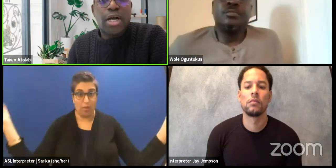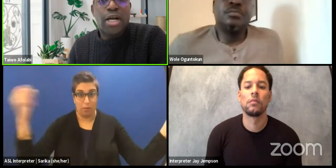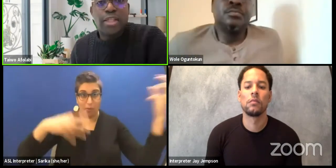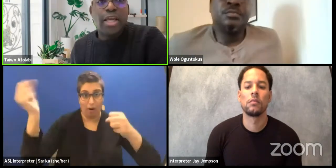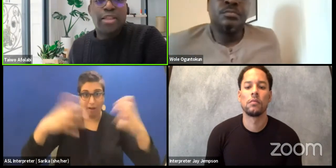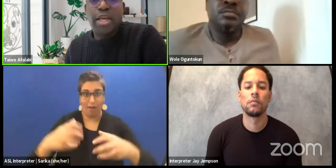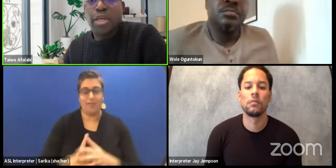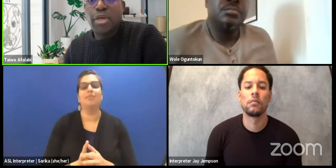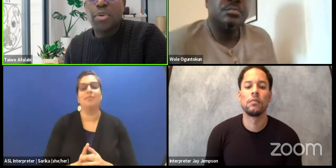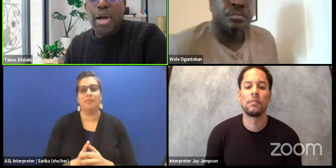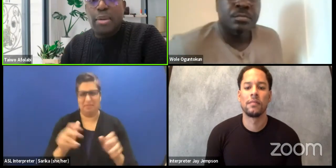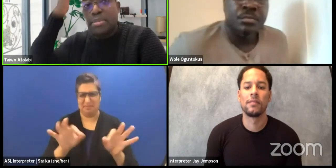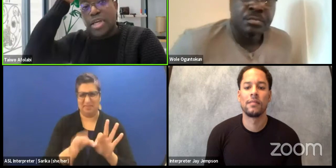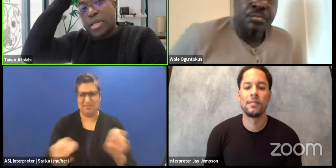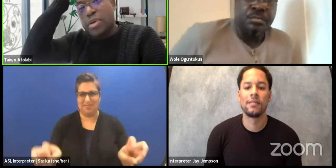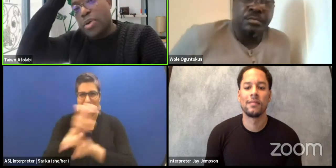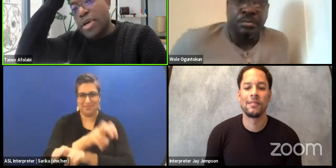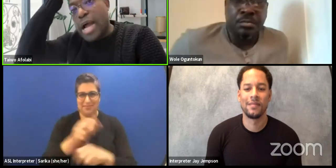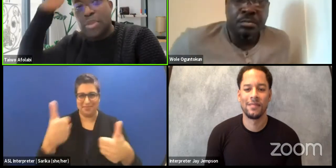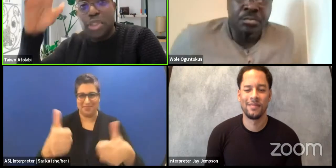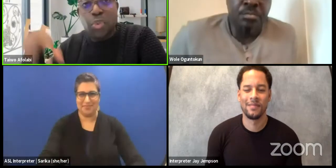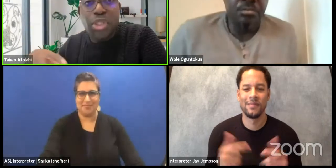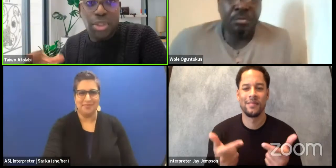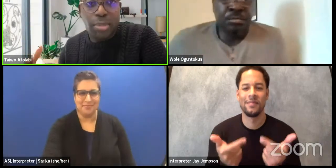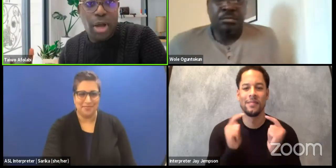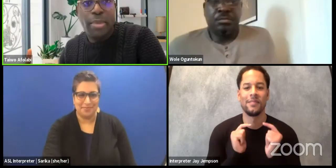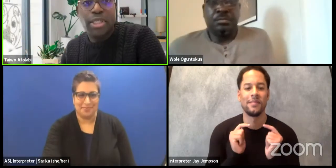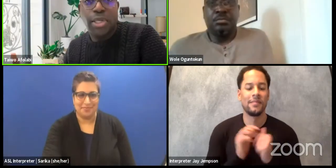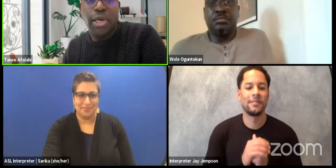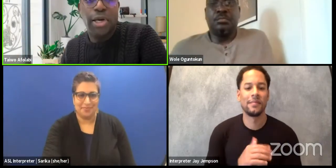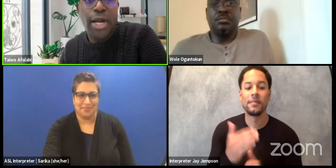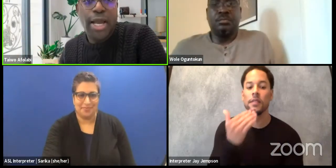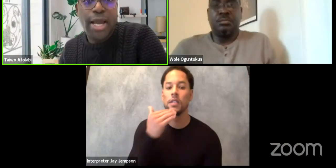Thank you, thank you Lloyd. I will just read some comments here